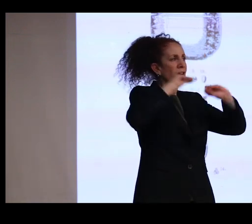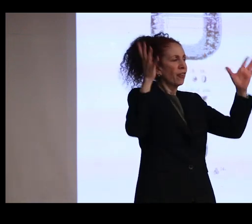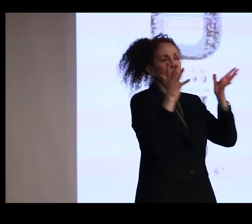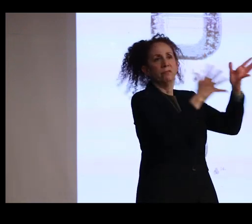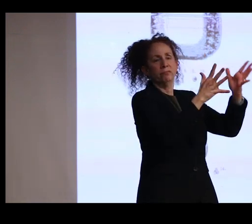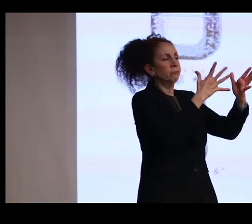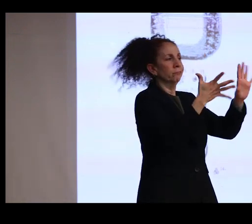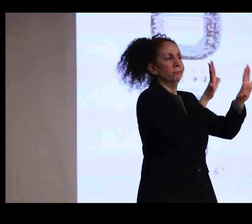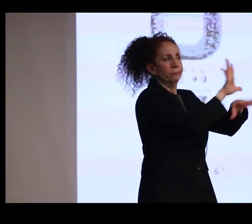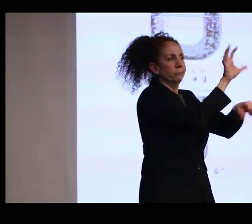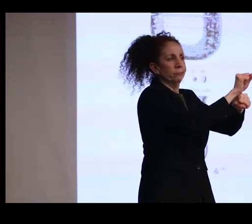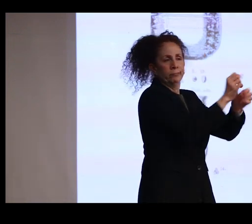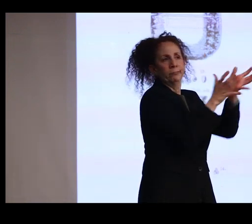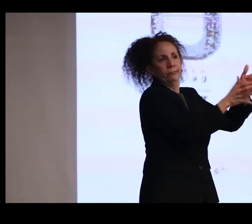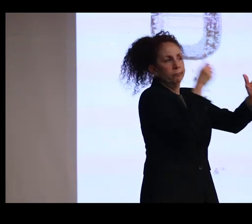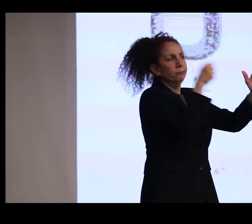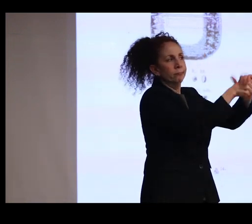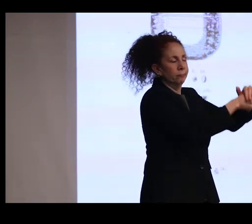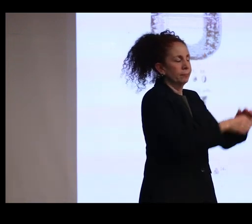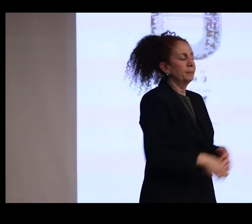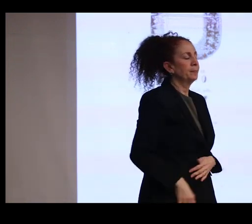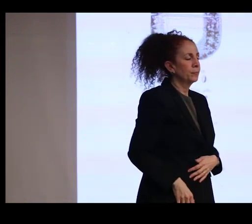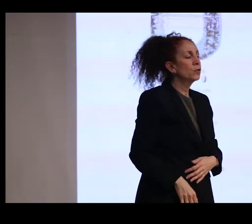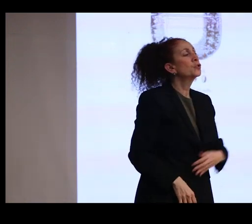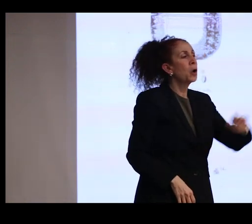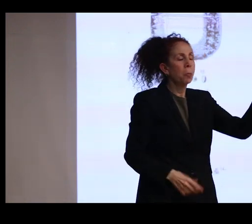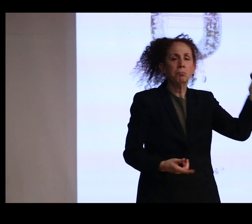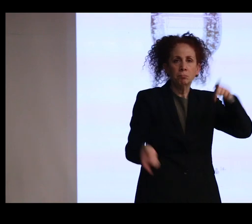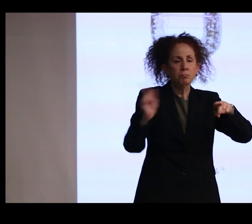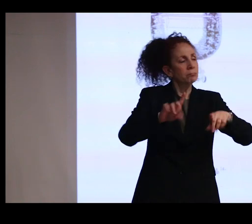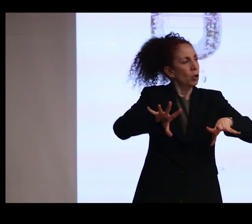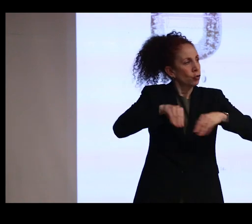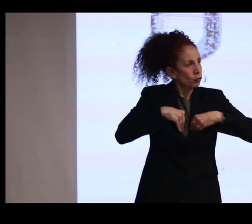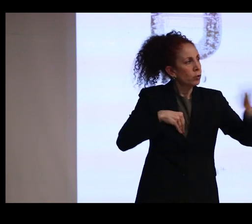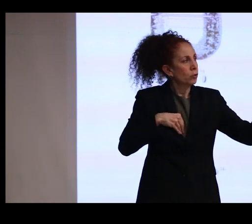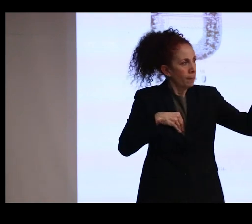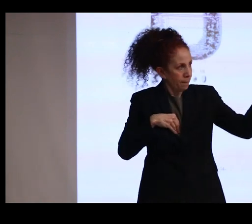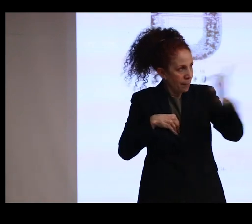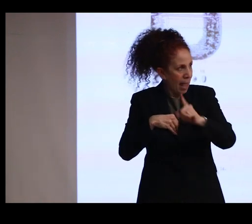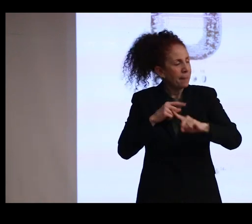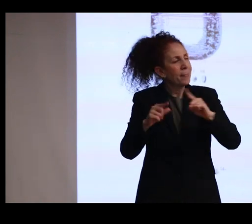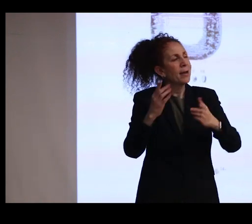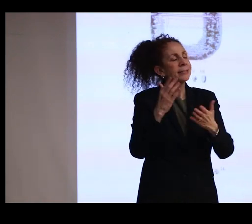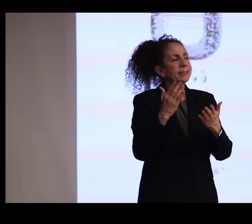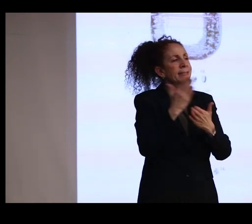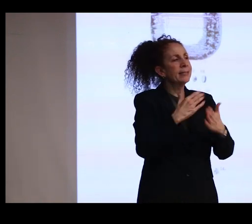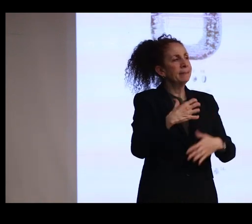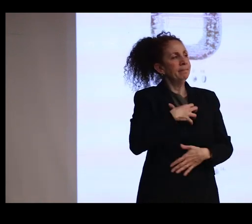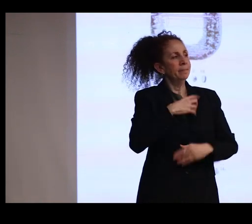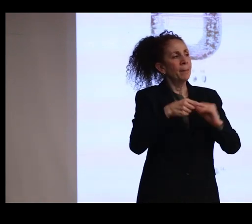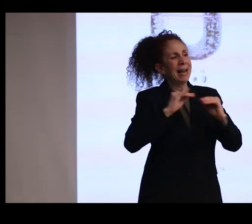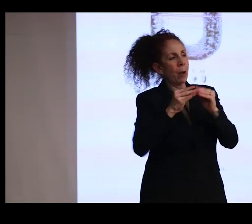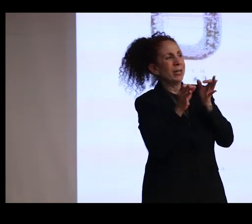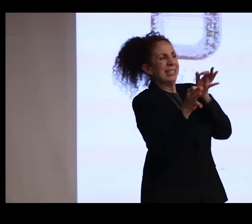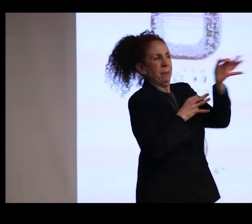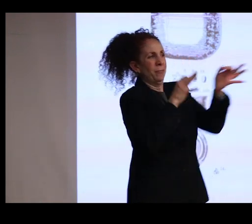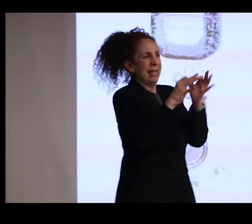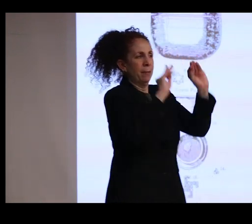Now Henderson agrees to the return of the relic, but you can imagine he chafed a little bit at Marshall's characterization of the museum's care.